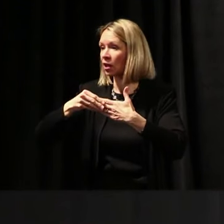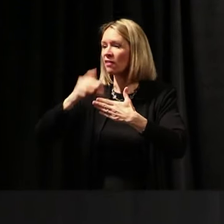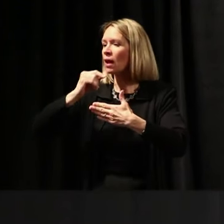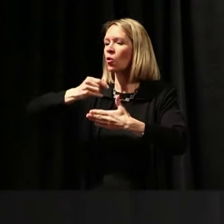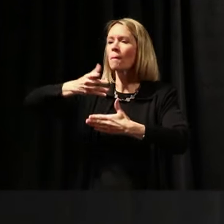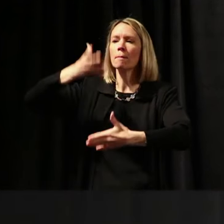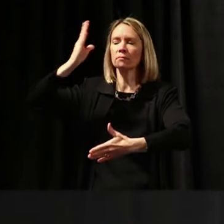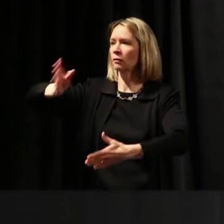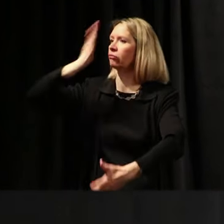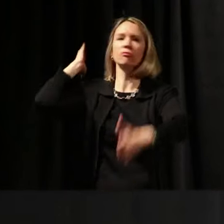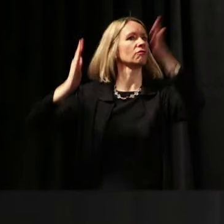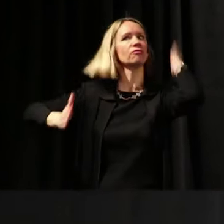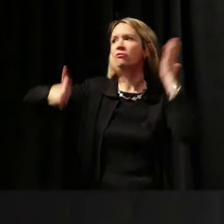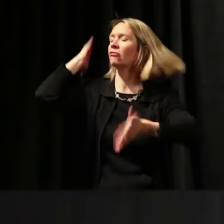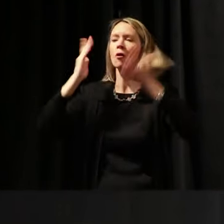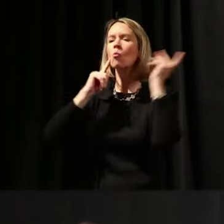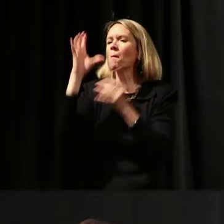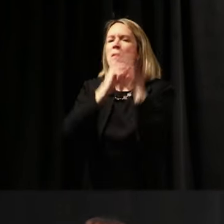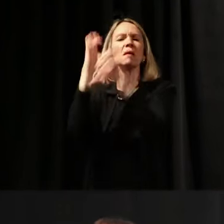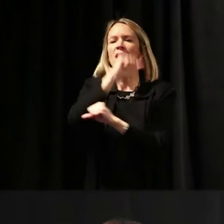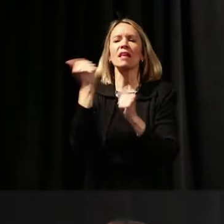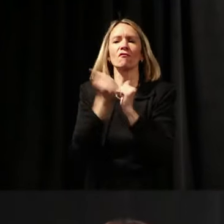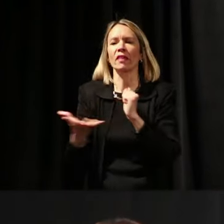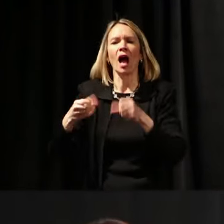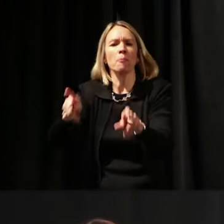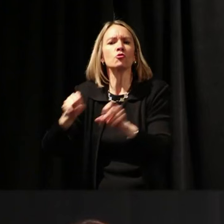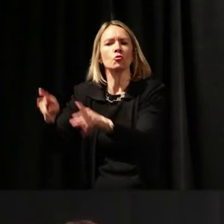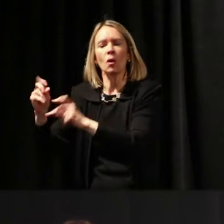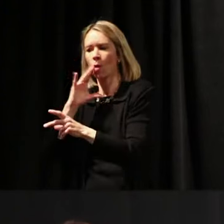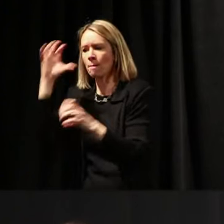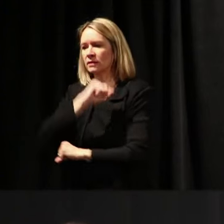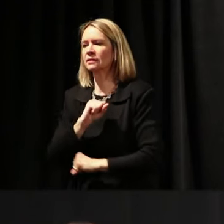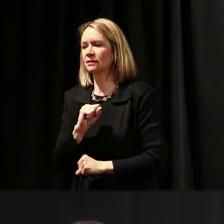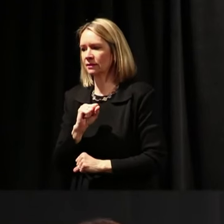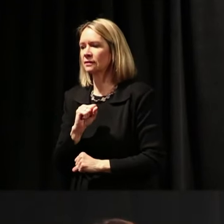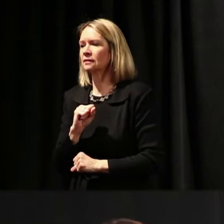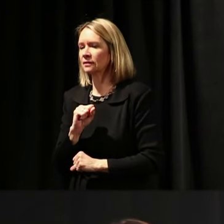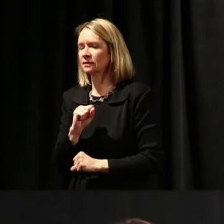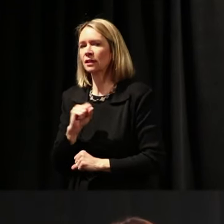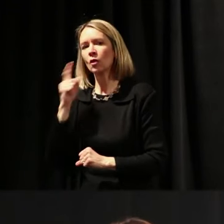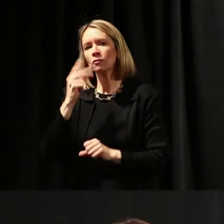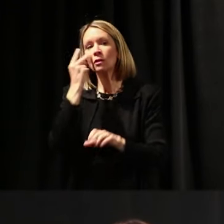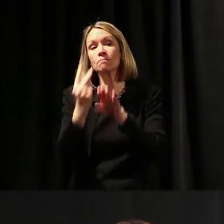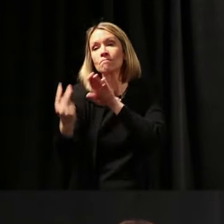Let's go again. I want you to reflect a little bit on what your education was like.